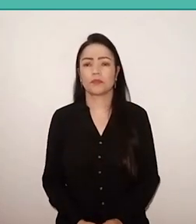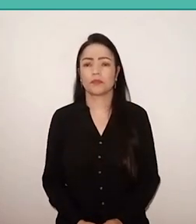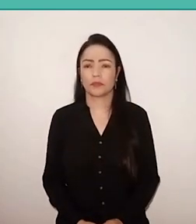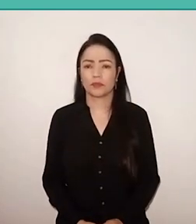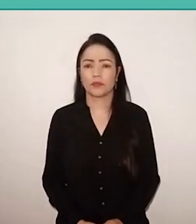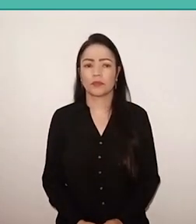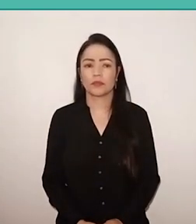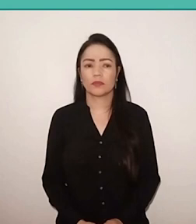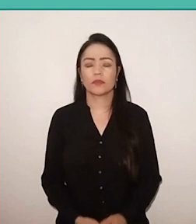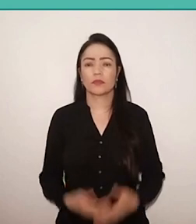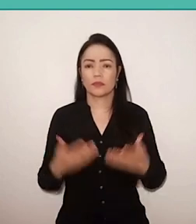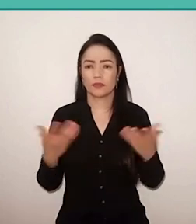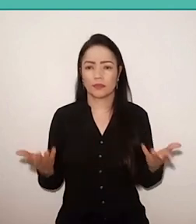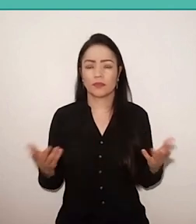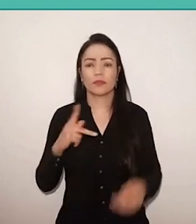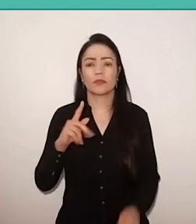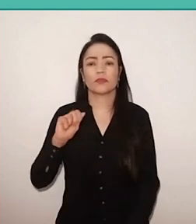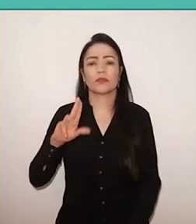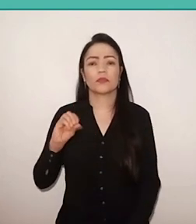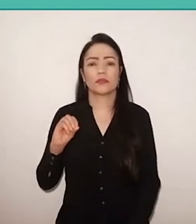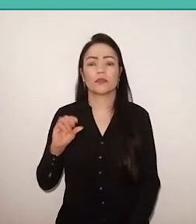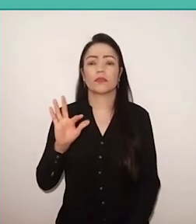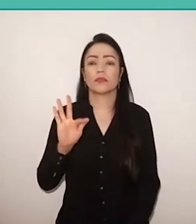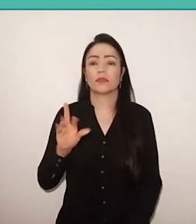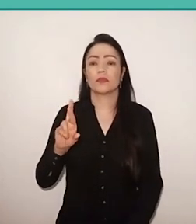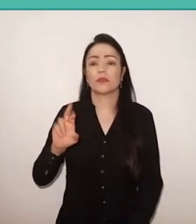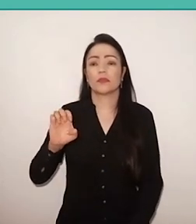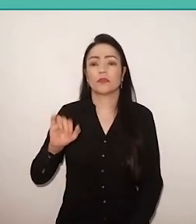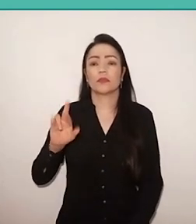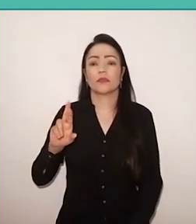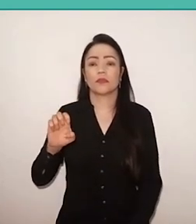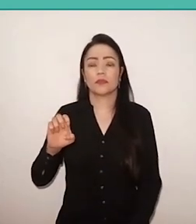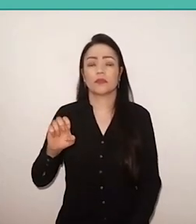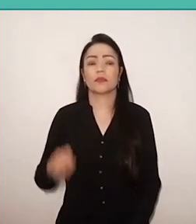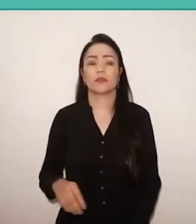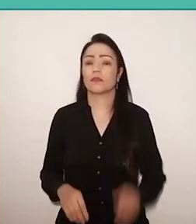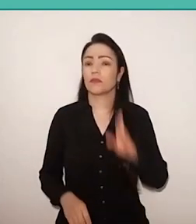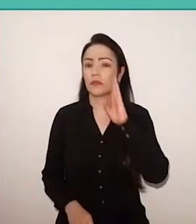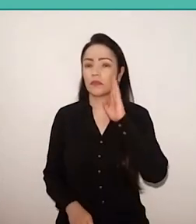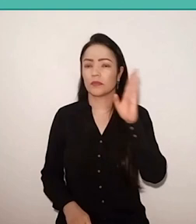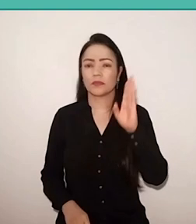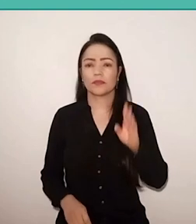Paulo Freire, let's say, the main biographers and the people who